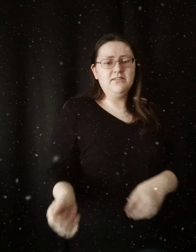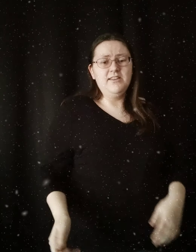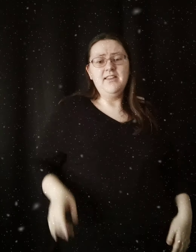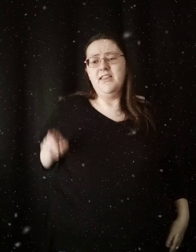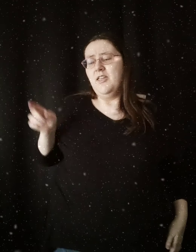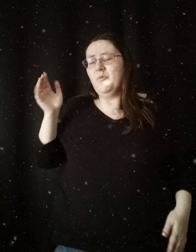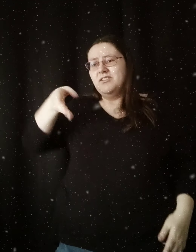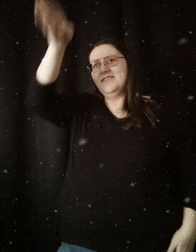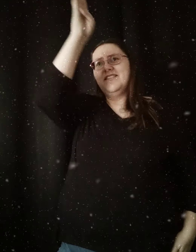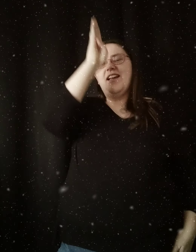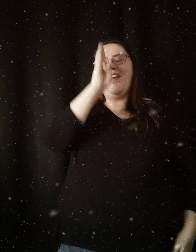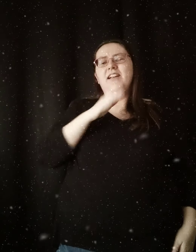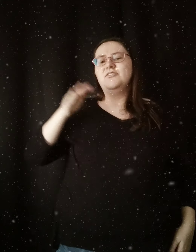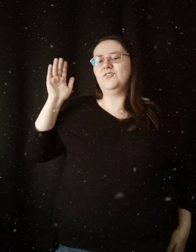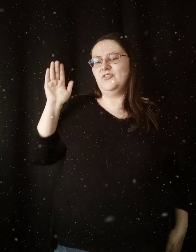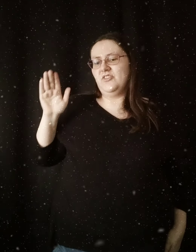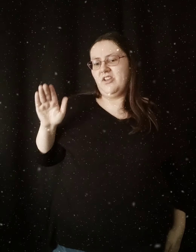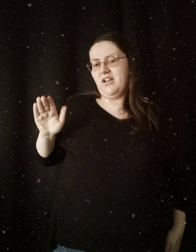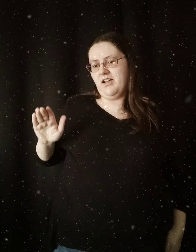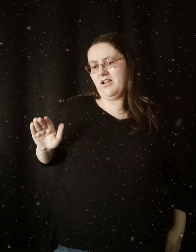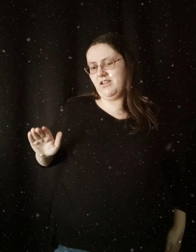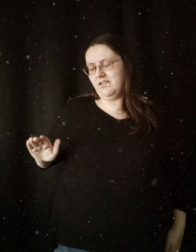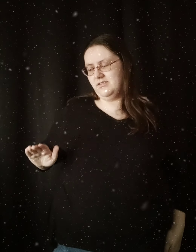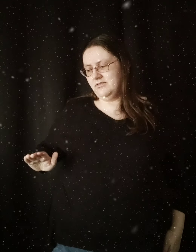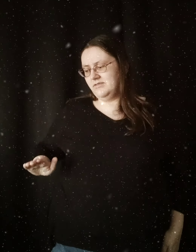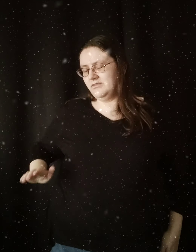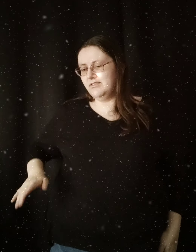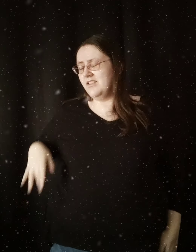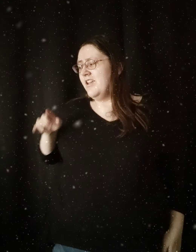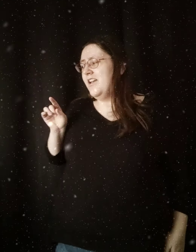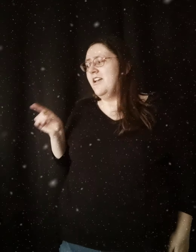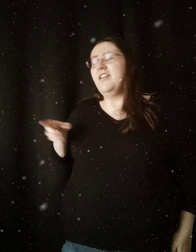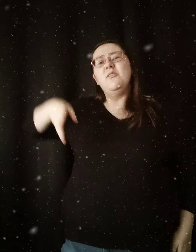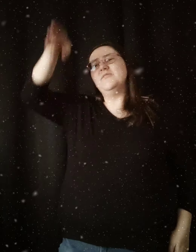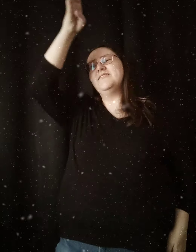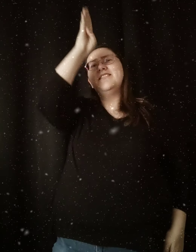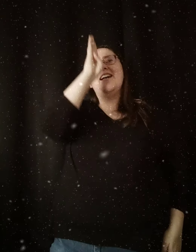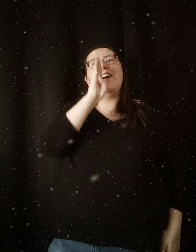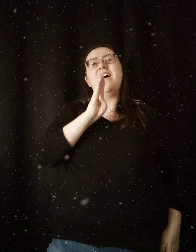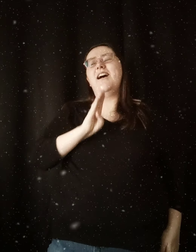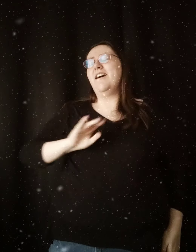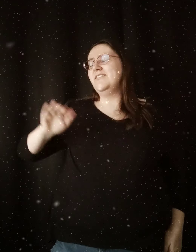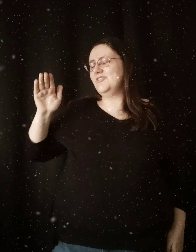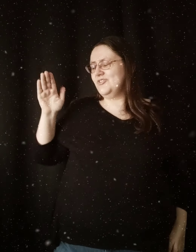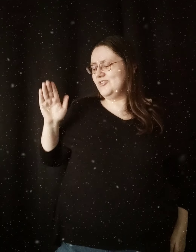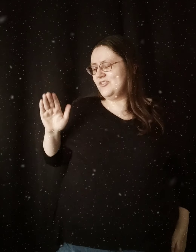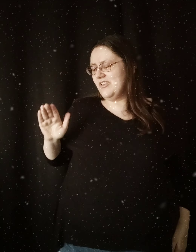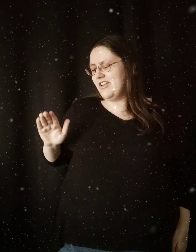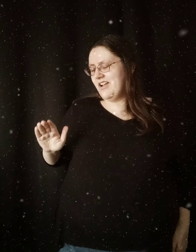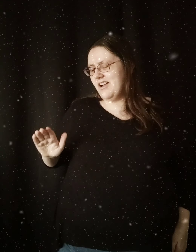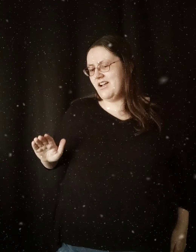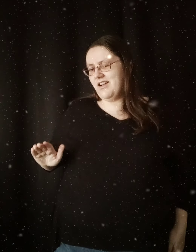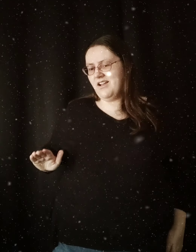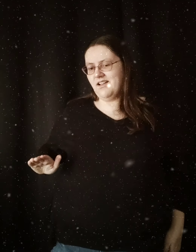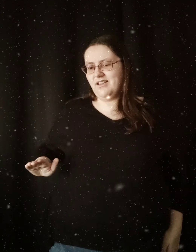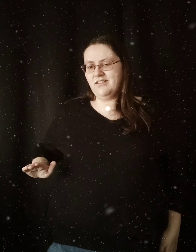He was God's child